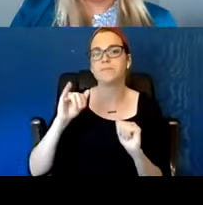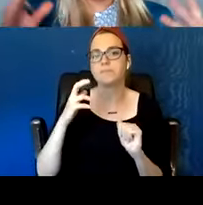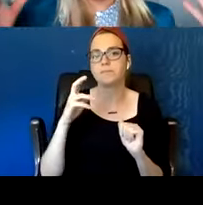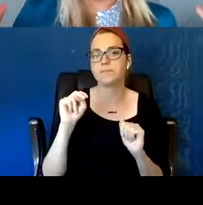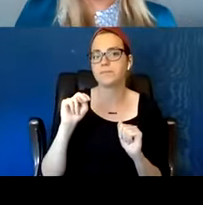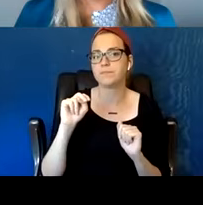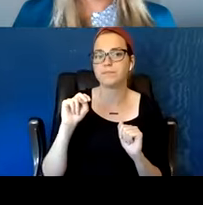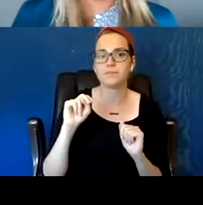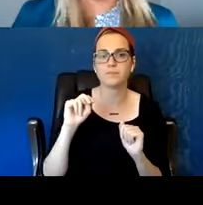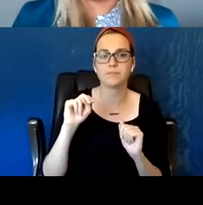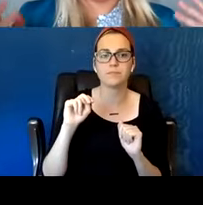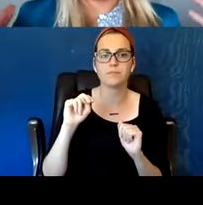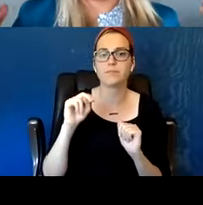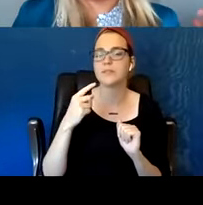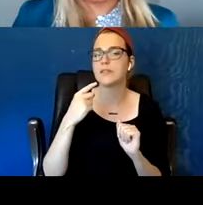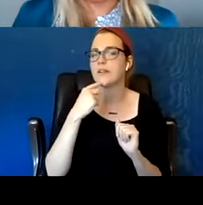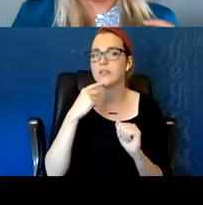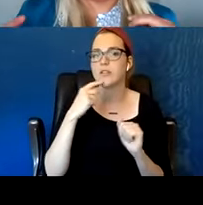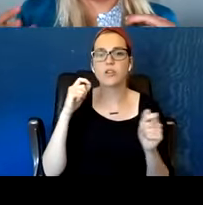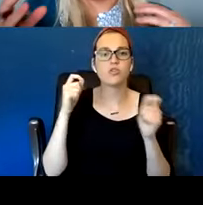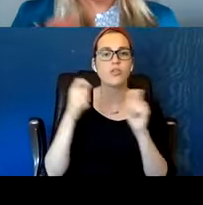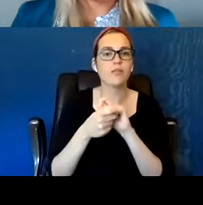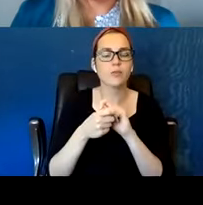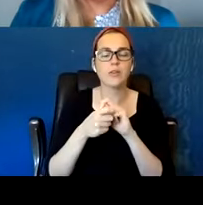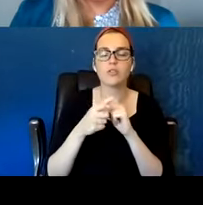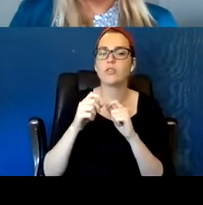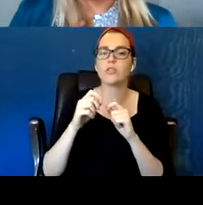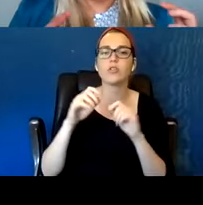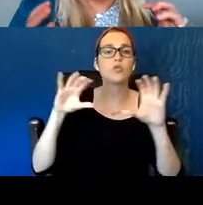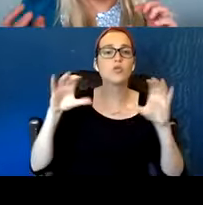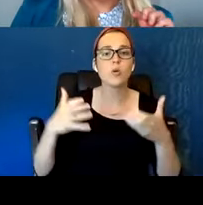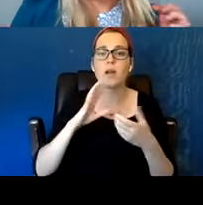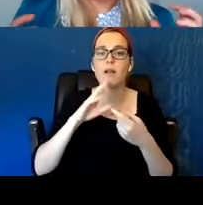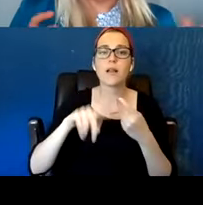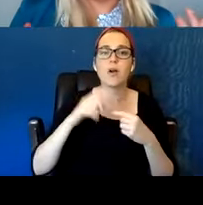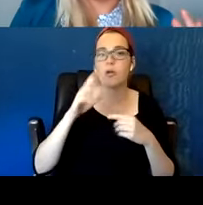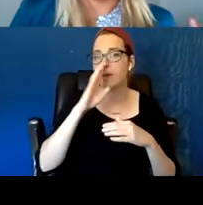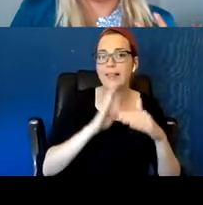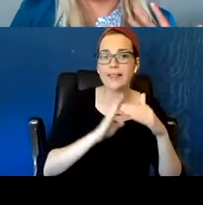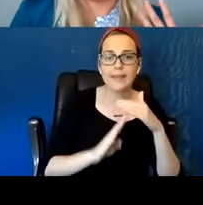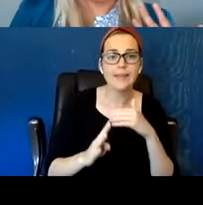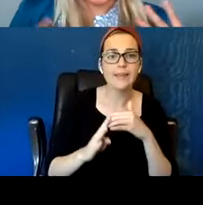Like the group has talked about humility and changing the way that you do things and engage with others.